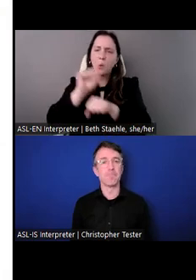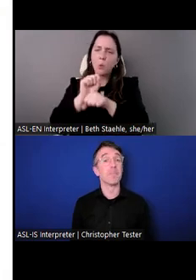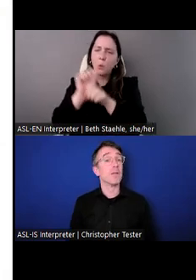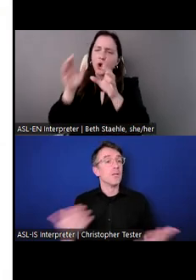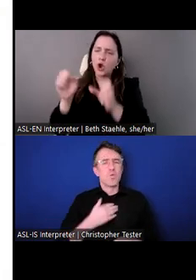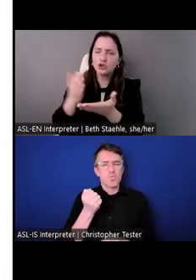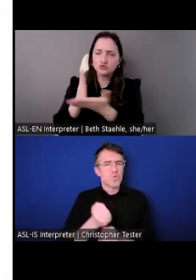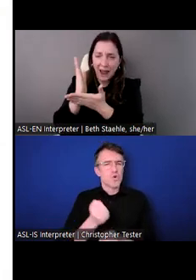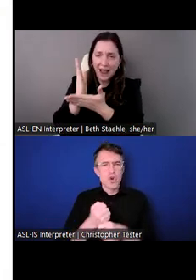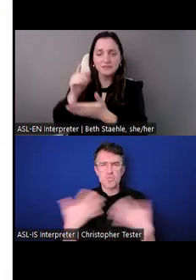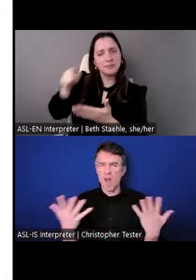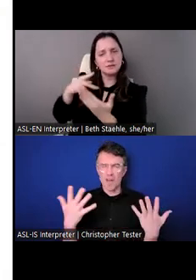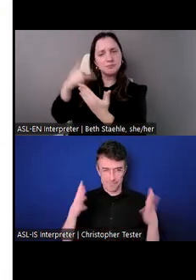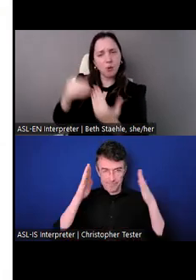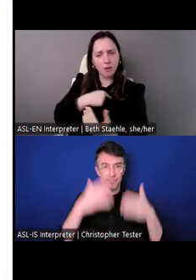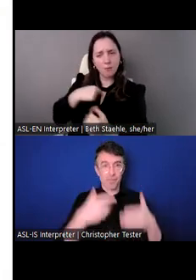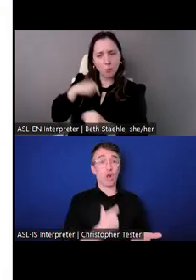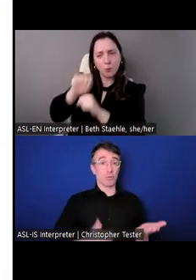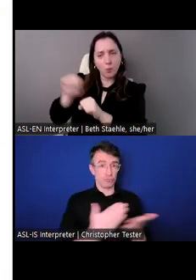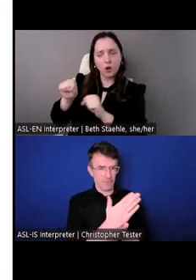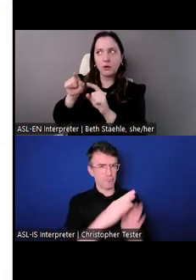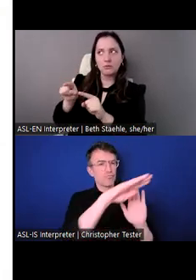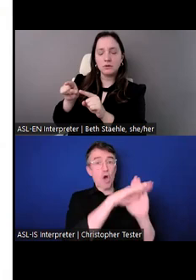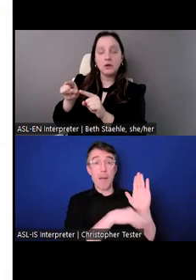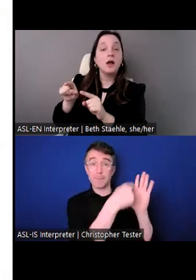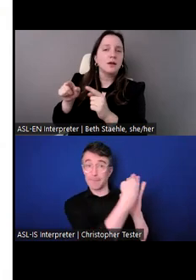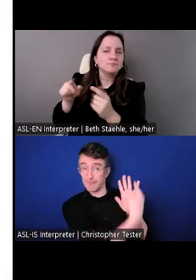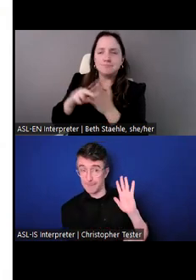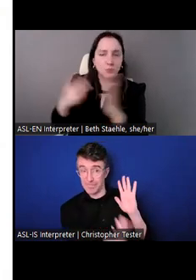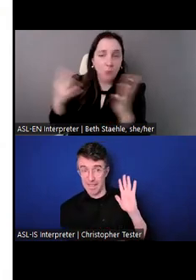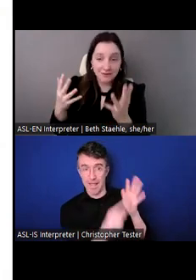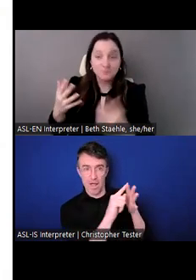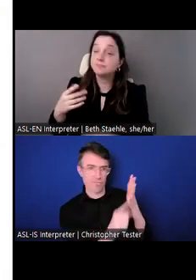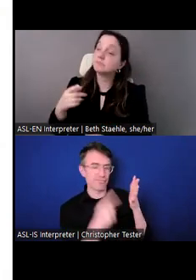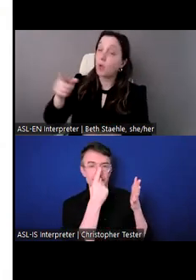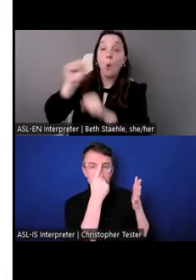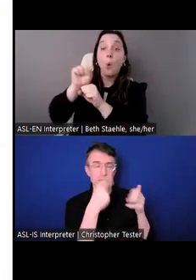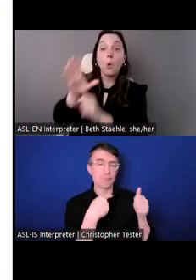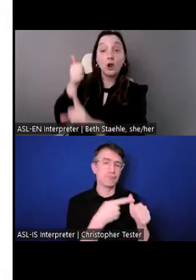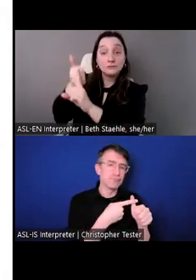What we really do is help workers, whether they're in unions or not in unions, to defend